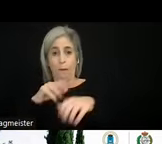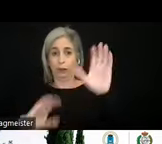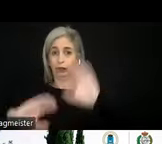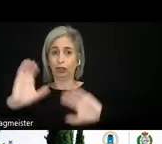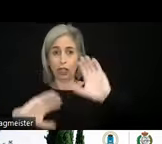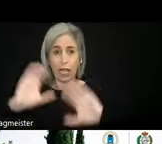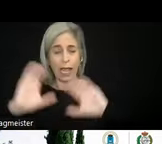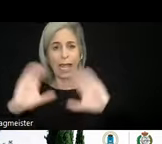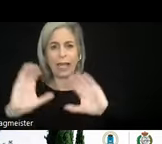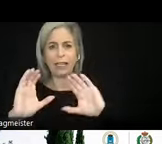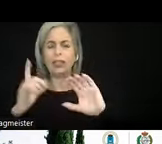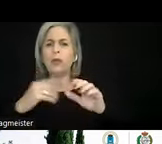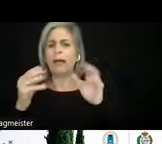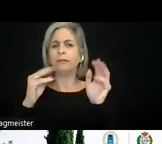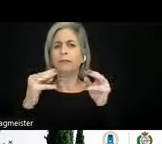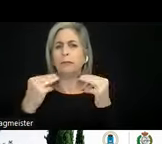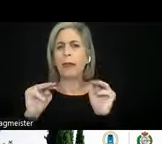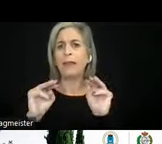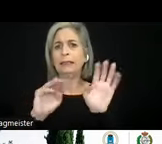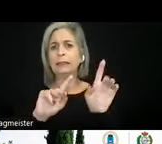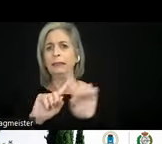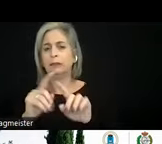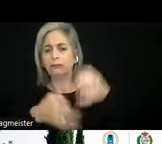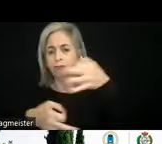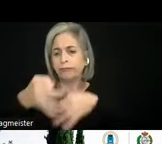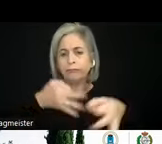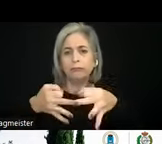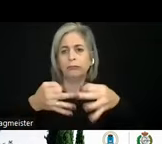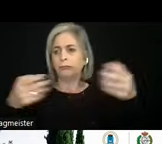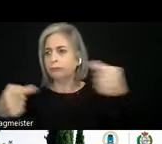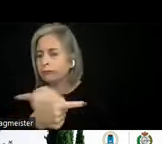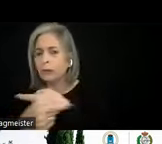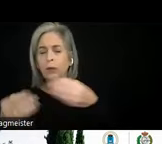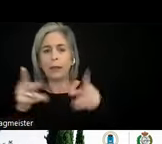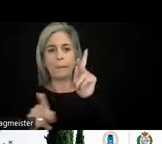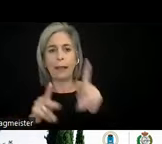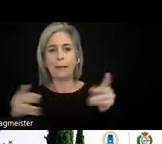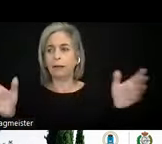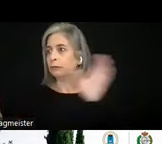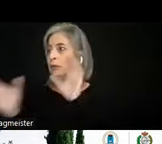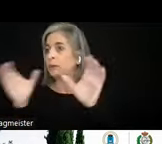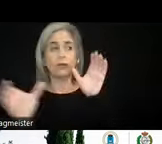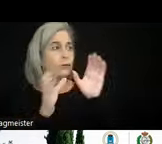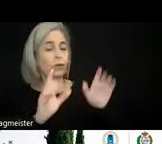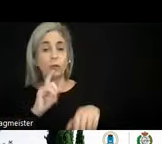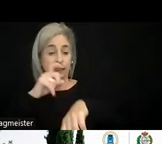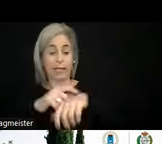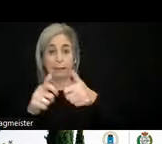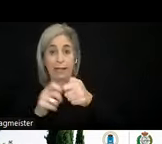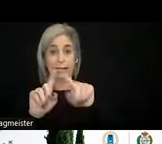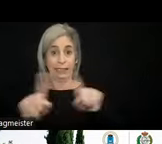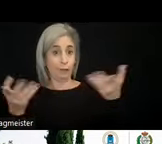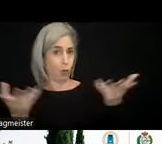have messages interchanged between people. The difference is in Real-time text, when you time,